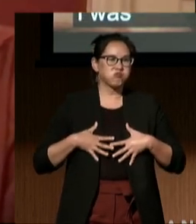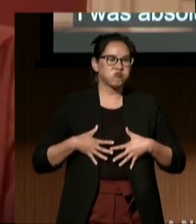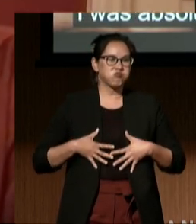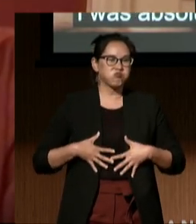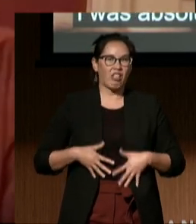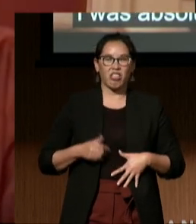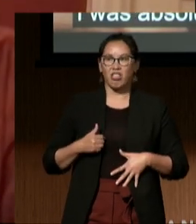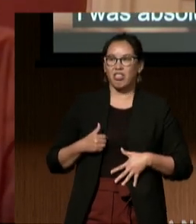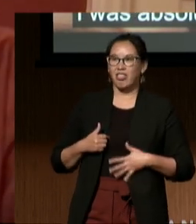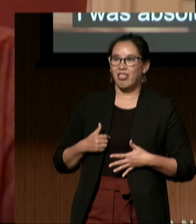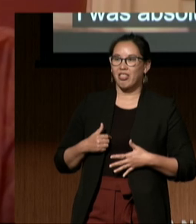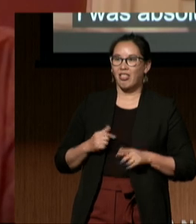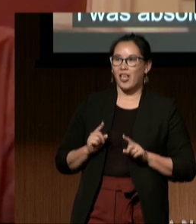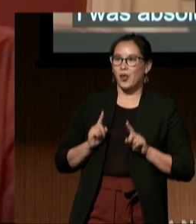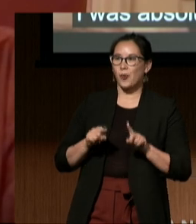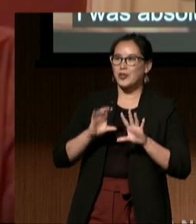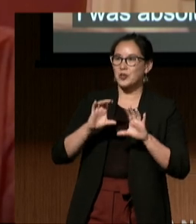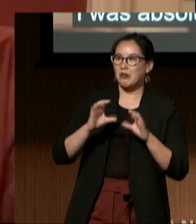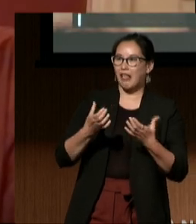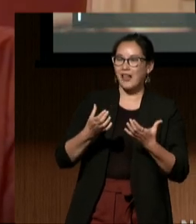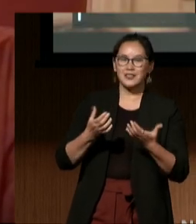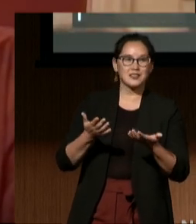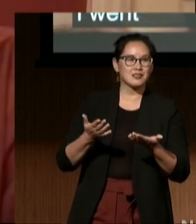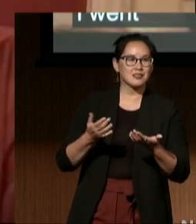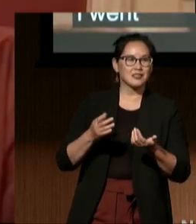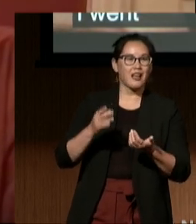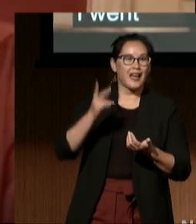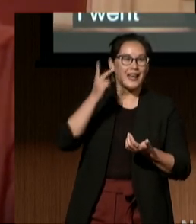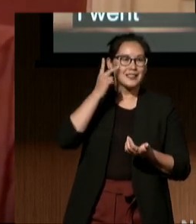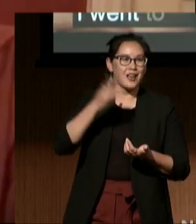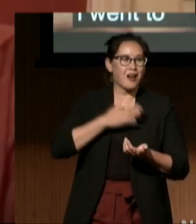I went to class later that day and watched my classmates